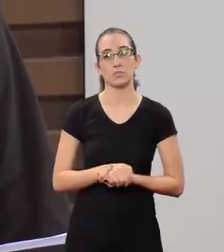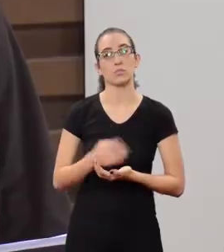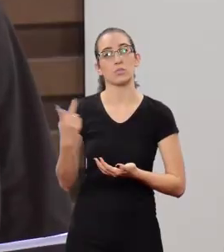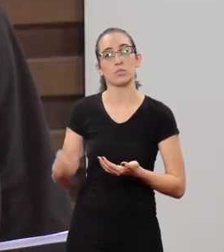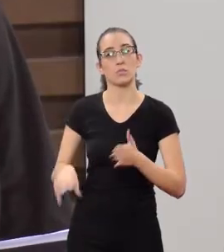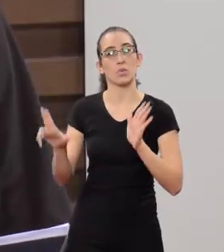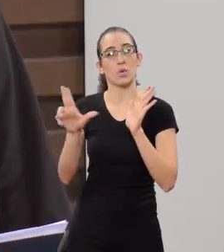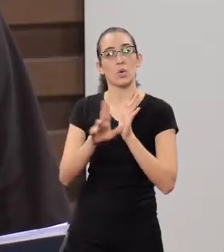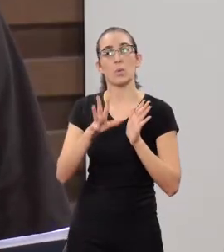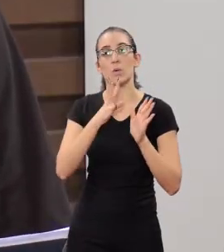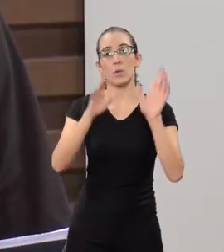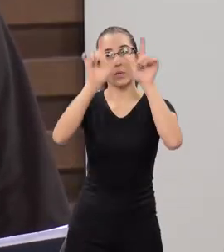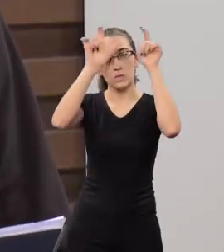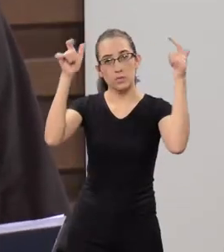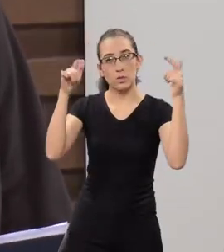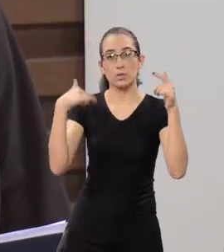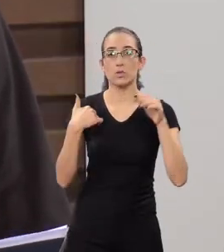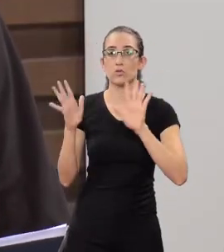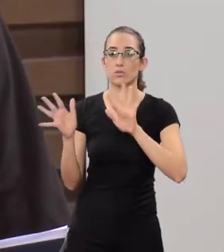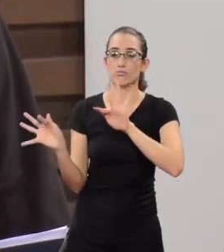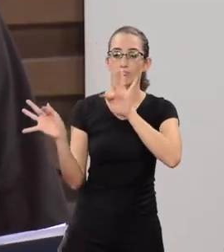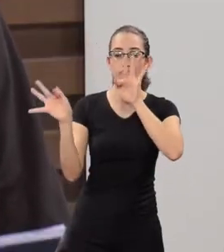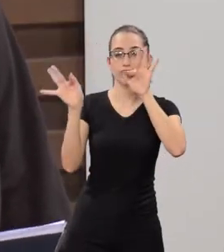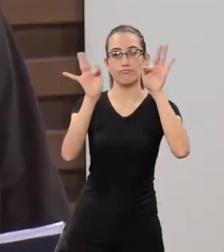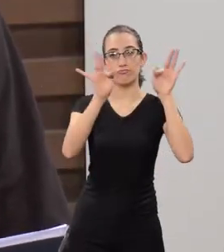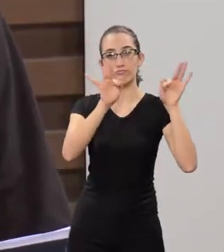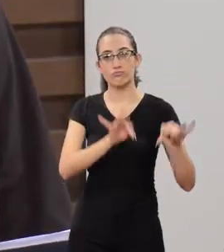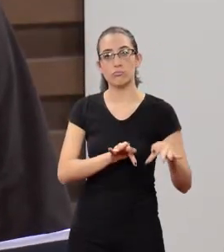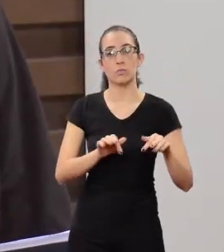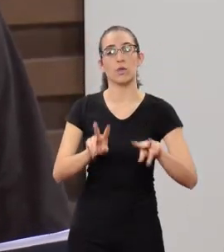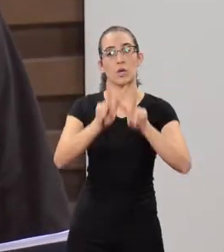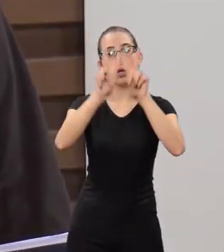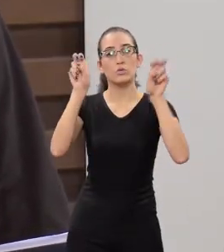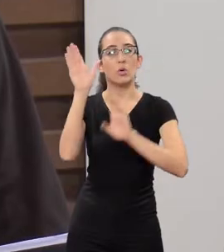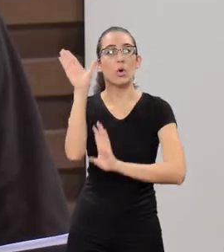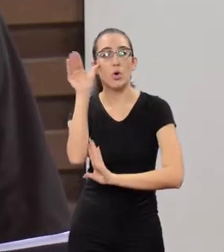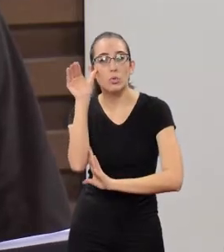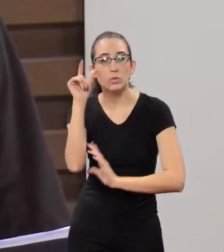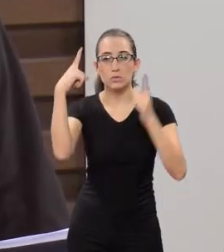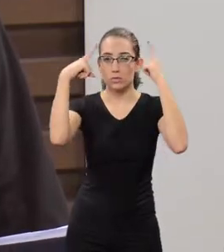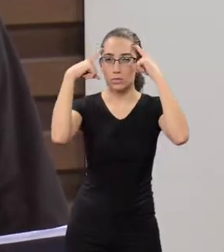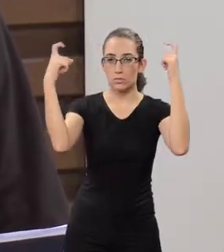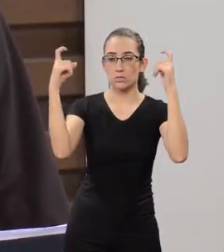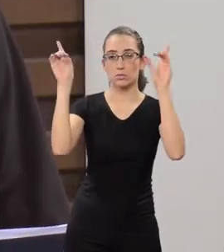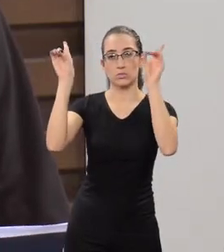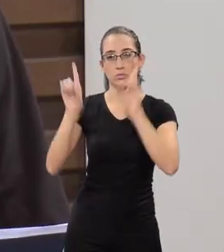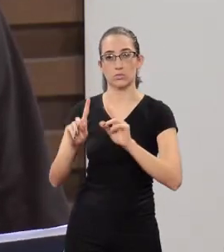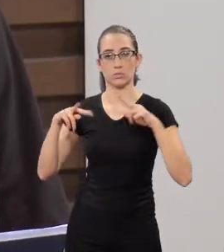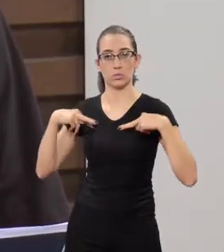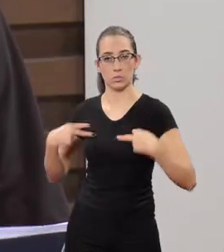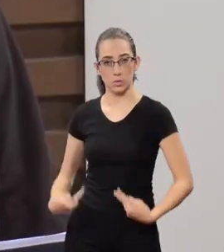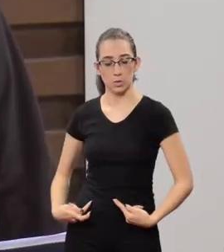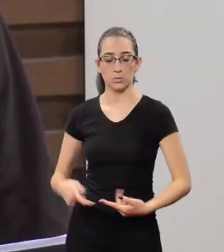We are at ULBRA's Concept and we are heading to the final considerations of the theme Observatory of Violence and Human Rights.